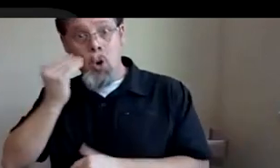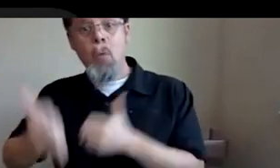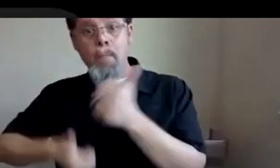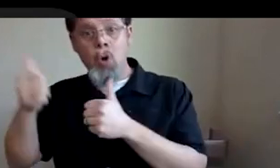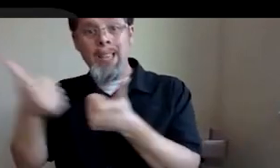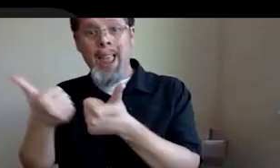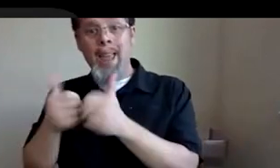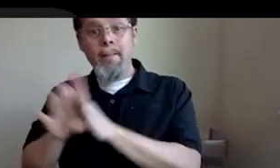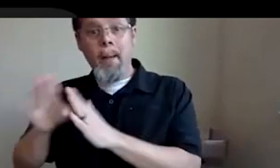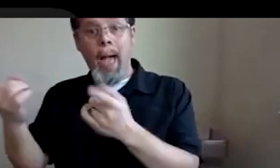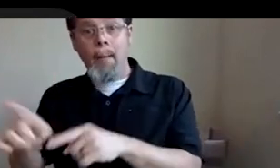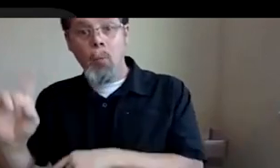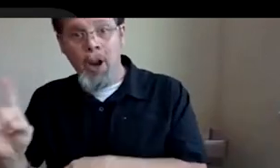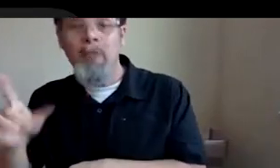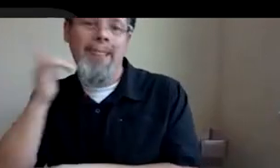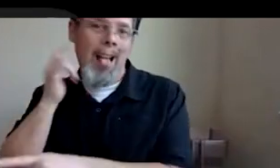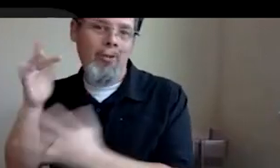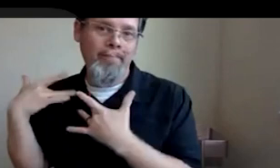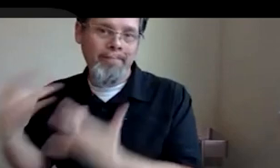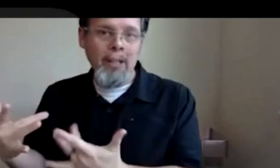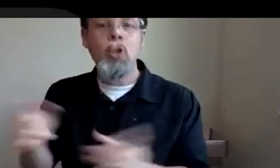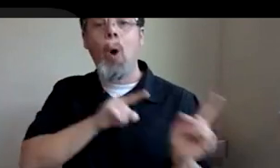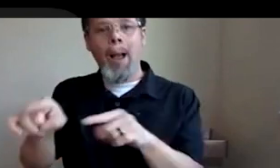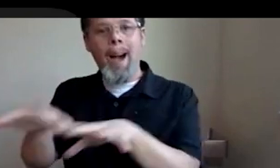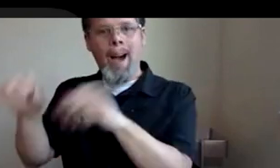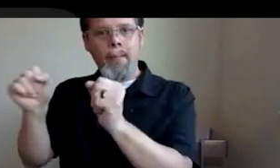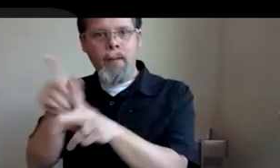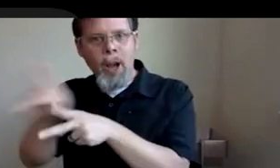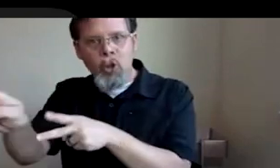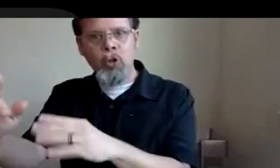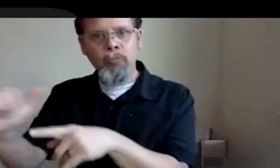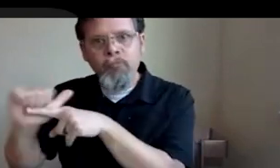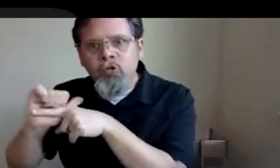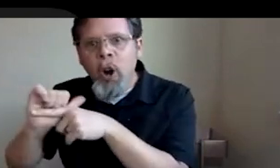training to do it so that I could hopefully make that transition easy. And it ended up working out